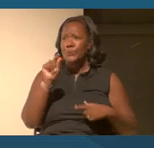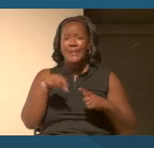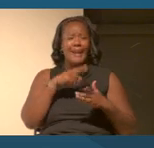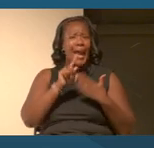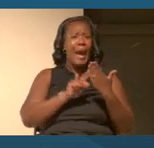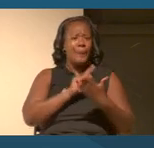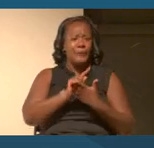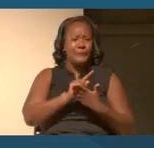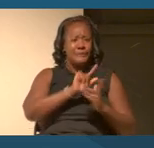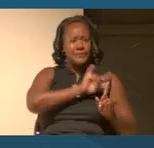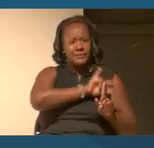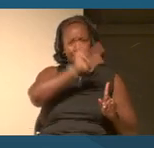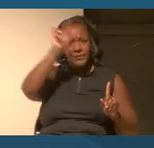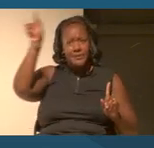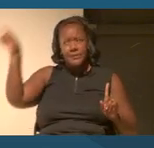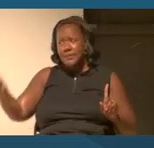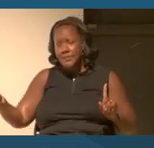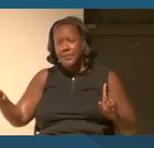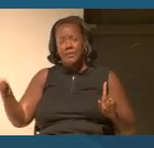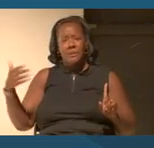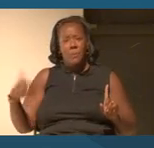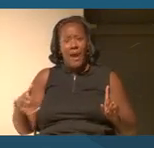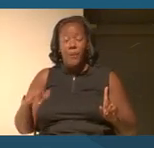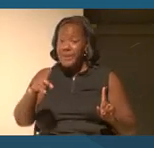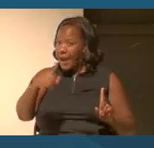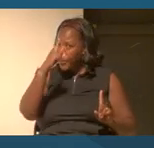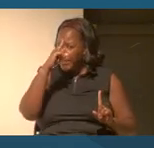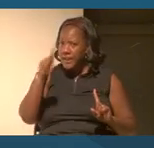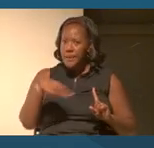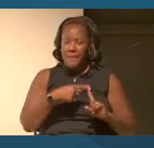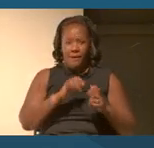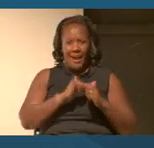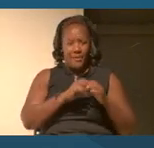Think about that in terms of how that trade route was linked in terms of months.